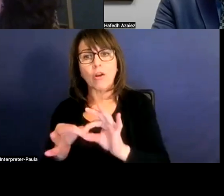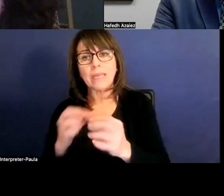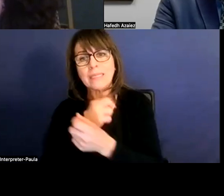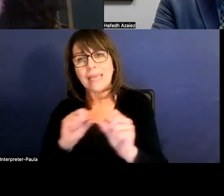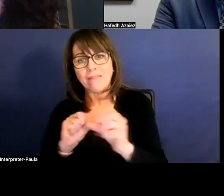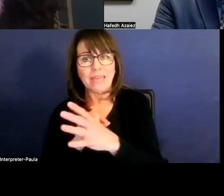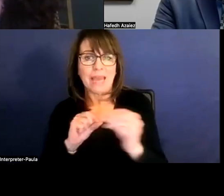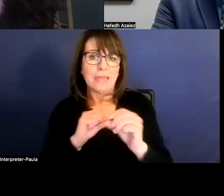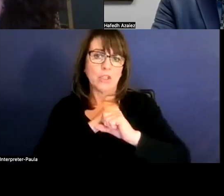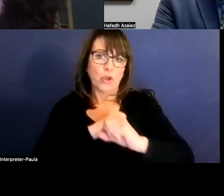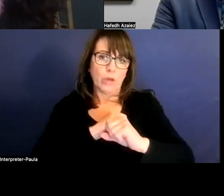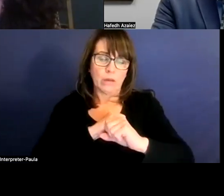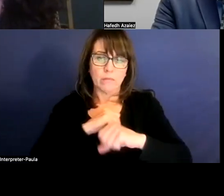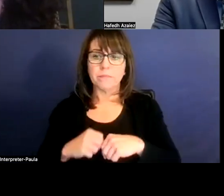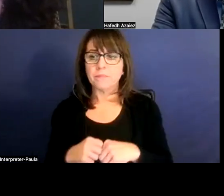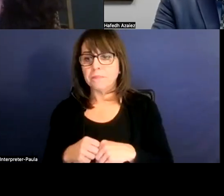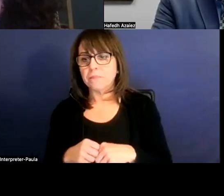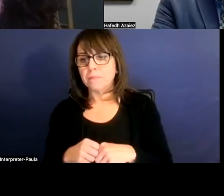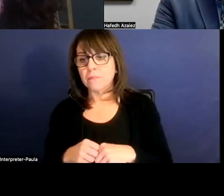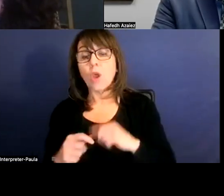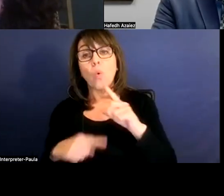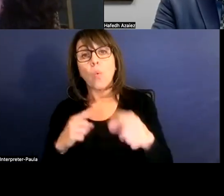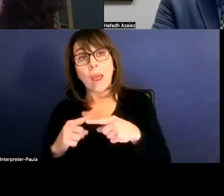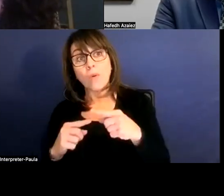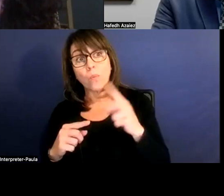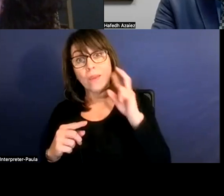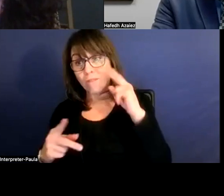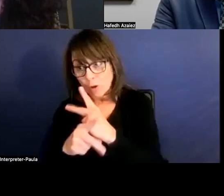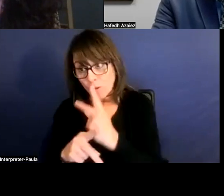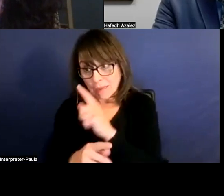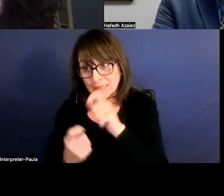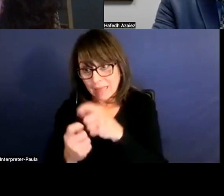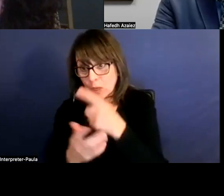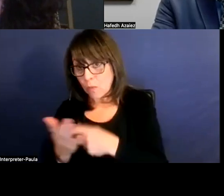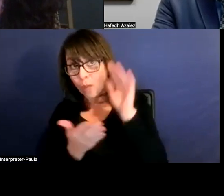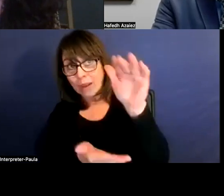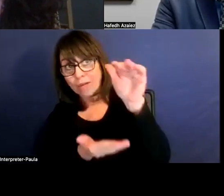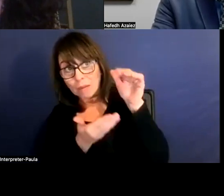And once we get that, we'll be more than happy to share with our community. As I said,